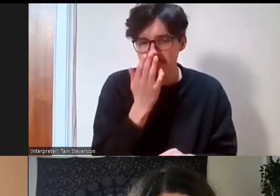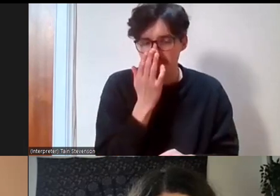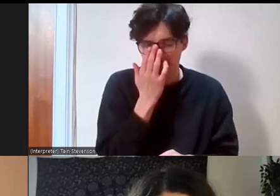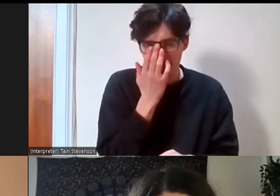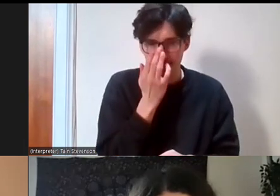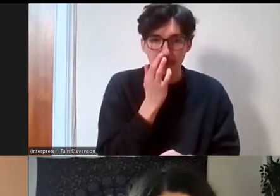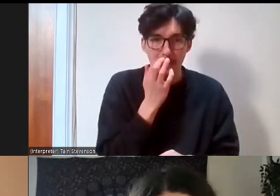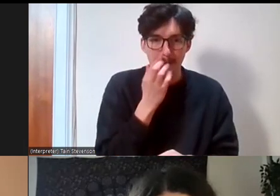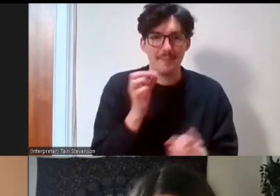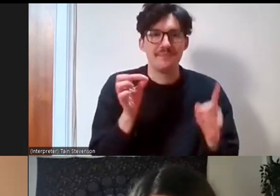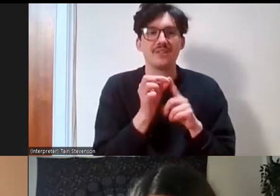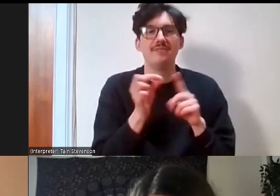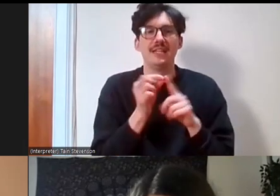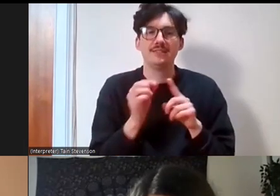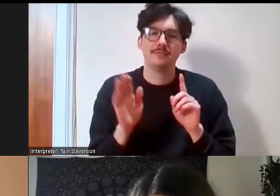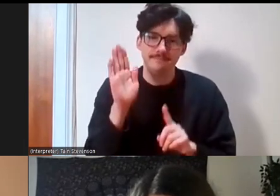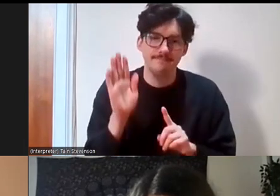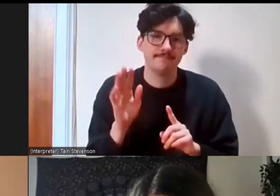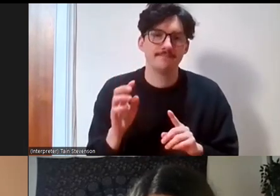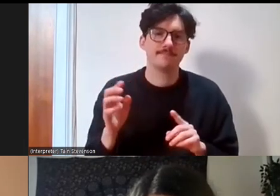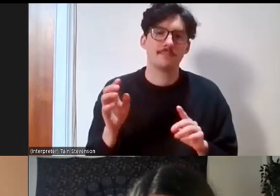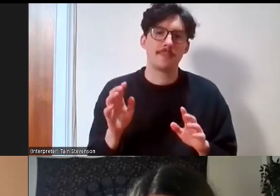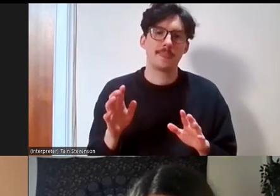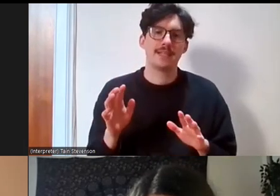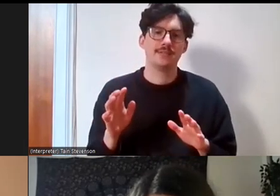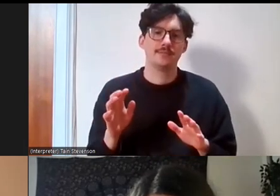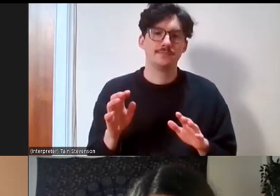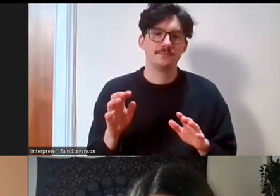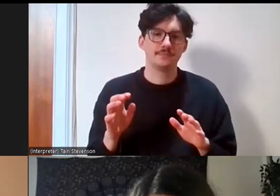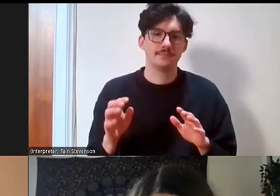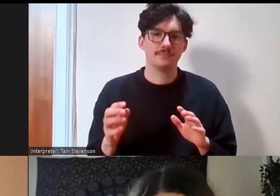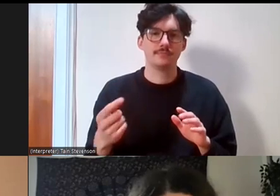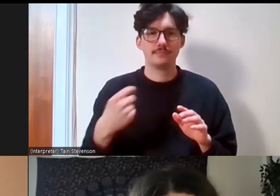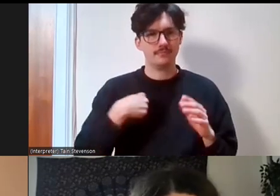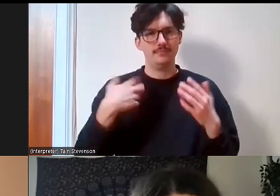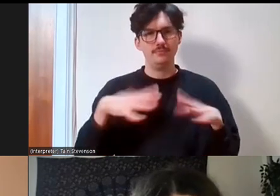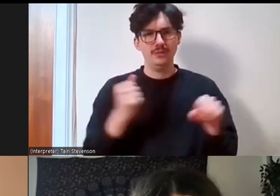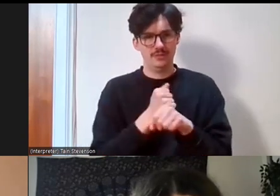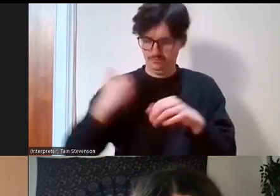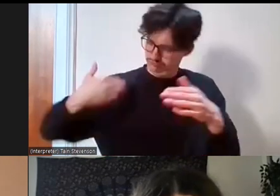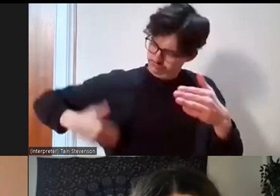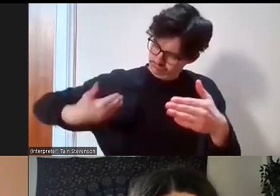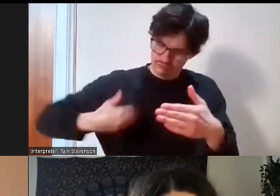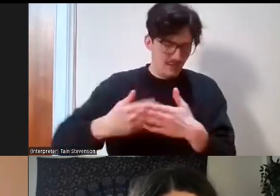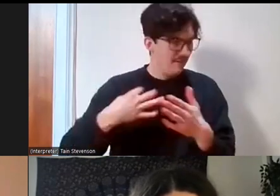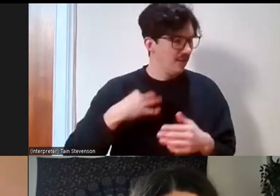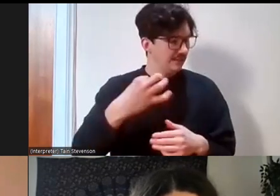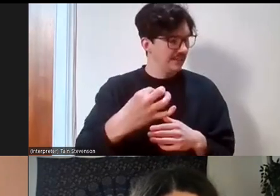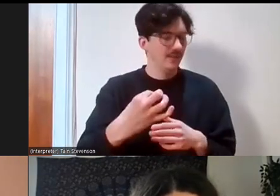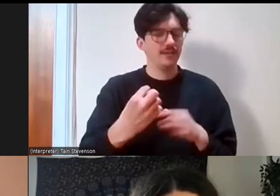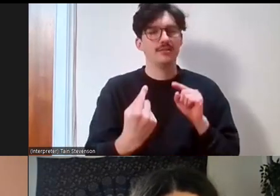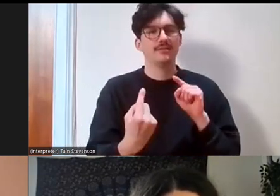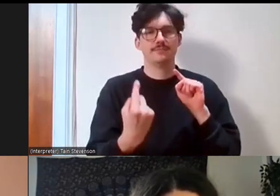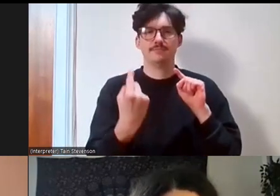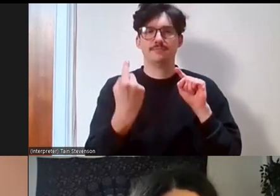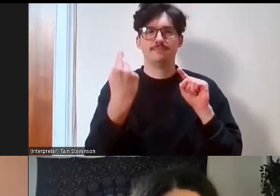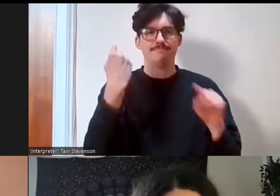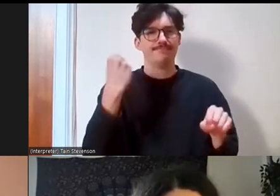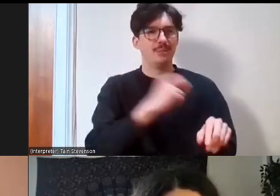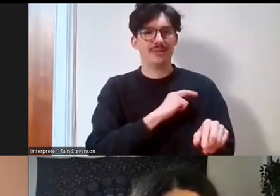I was doing lots and lots of volunteering and I couldn't get any paid work. I decided to do